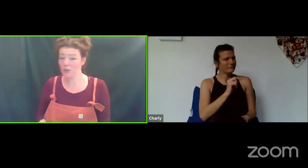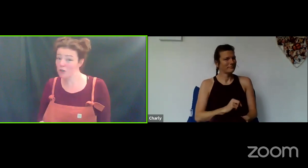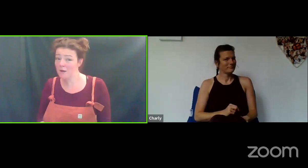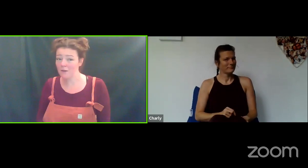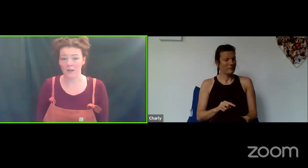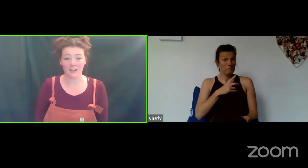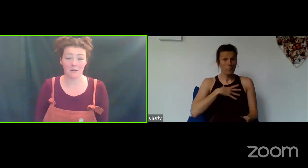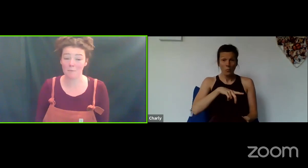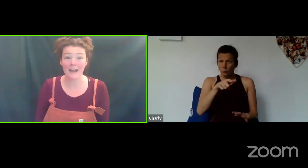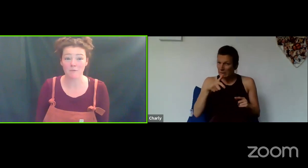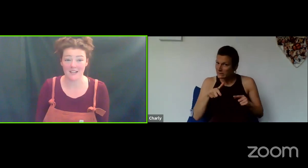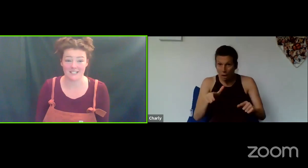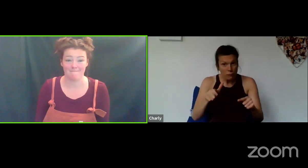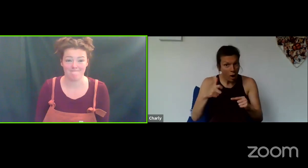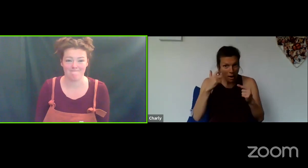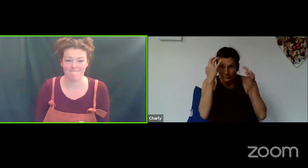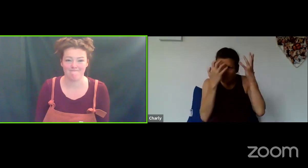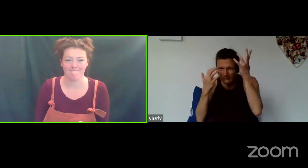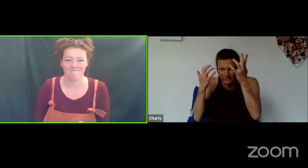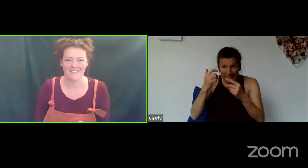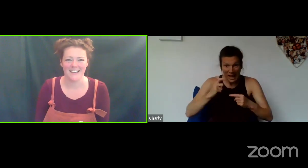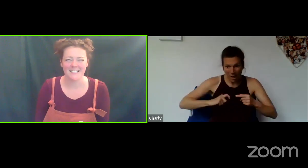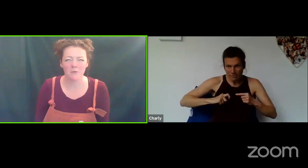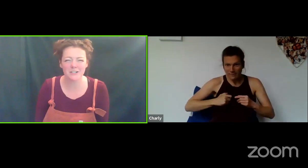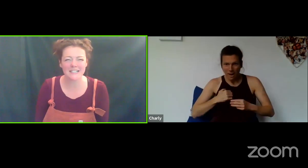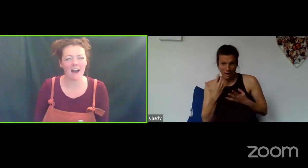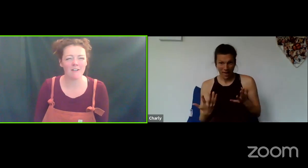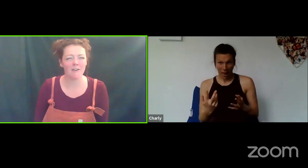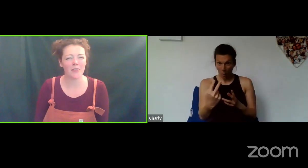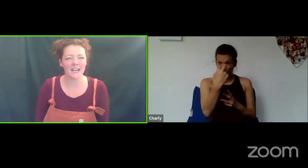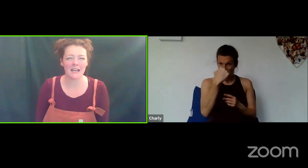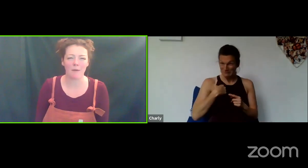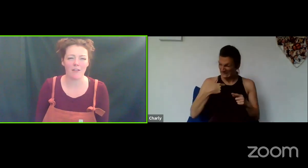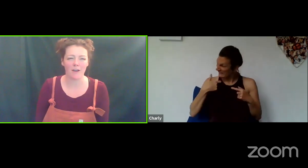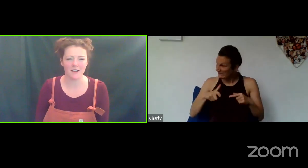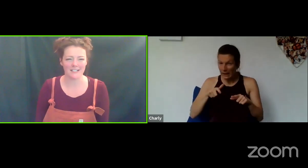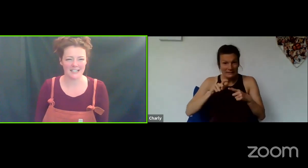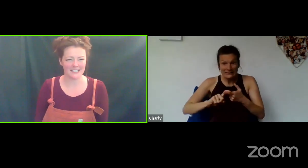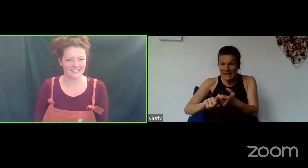human, we can play with it. So, I want you to carry on thinking about those ideas and